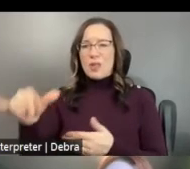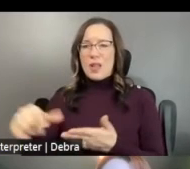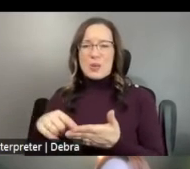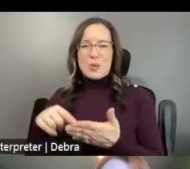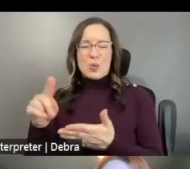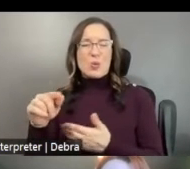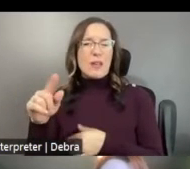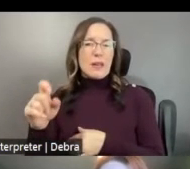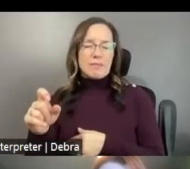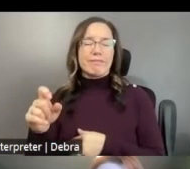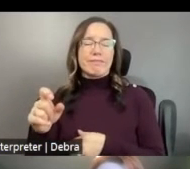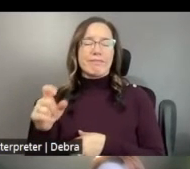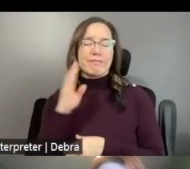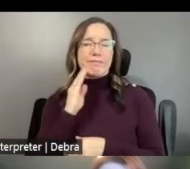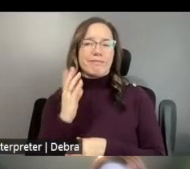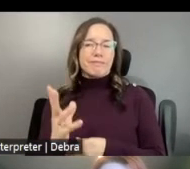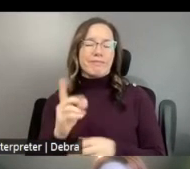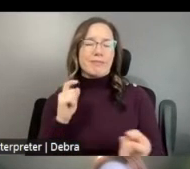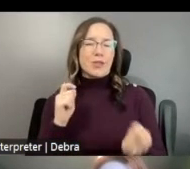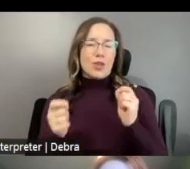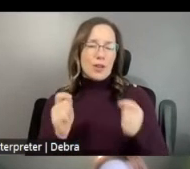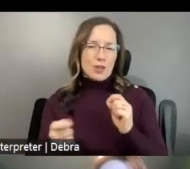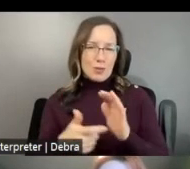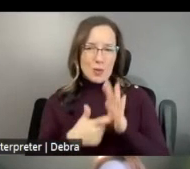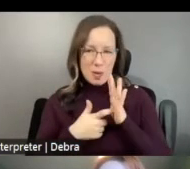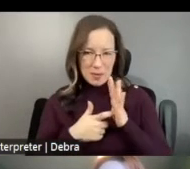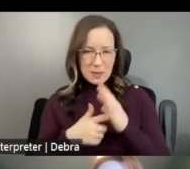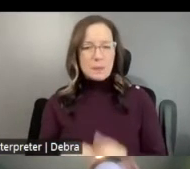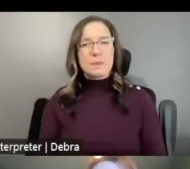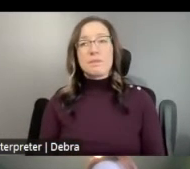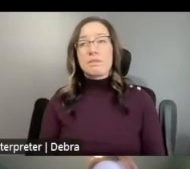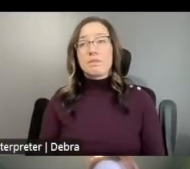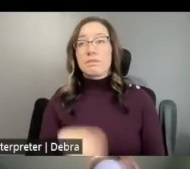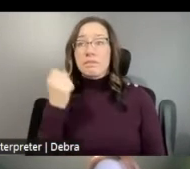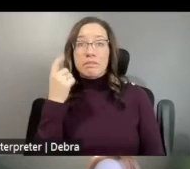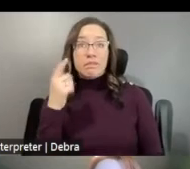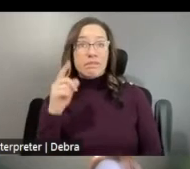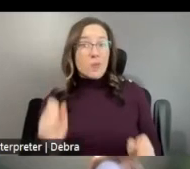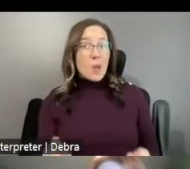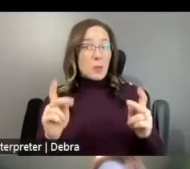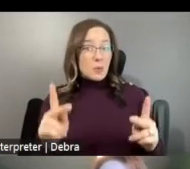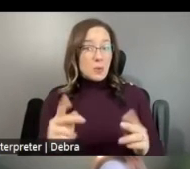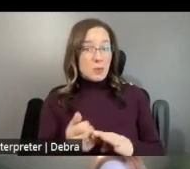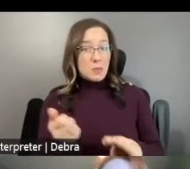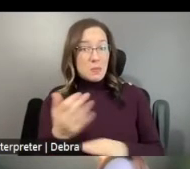PEOPLE ARE AWARE OF THIS CHANGE. ALTHOUGH THE OPPORTUNITY TO SUBMIT AN ADDITIONAL APPLICATION